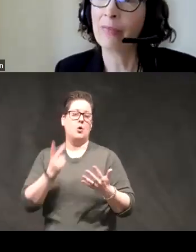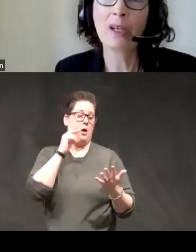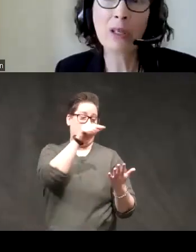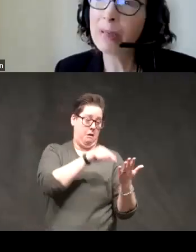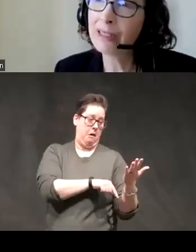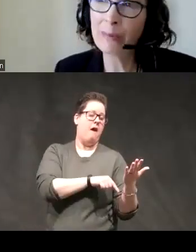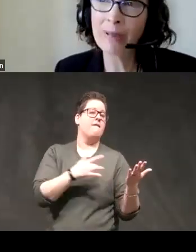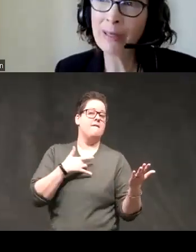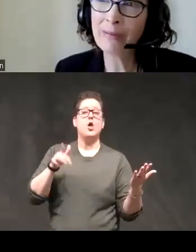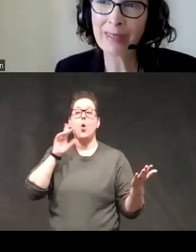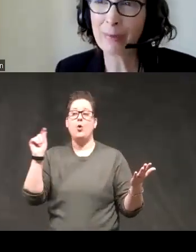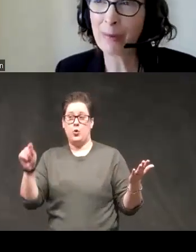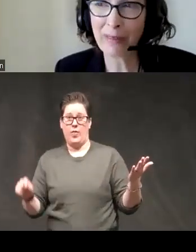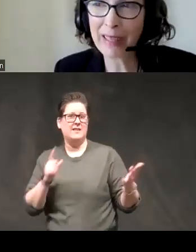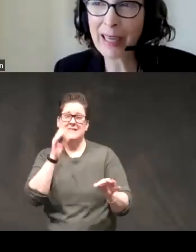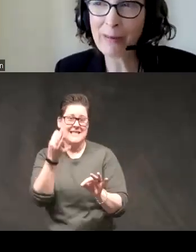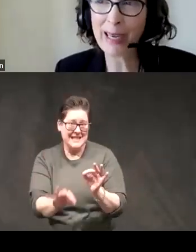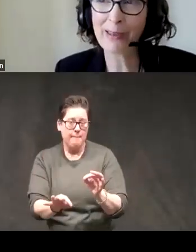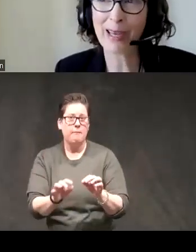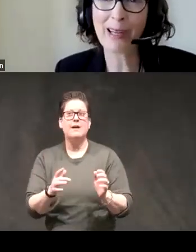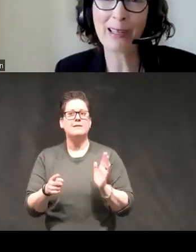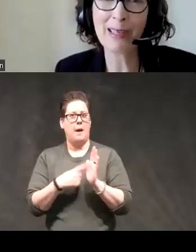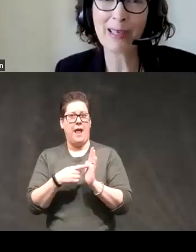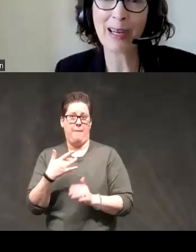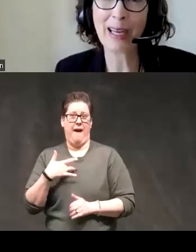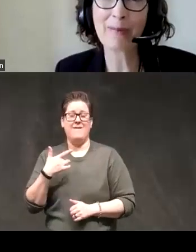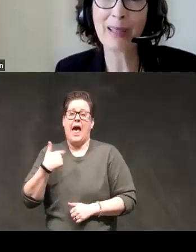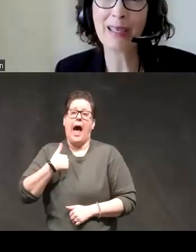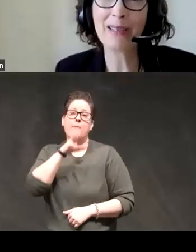couldn't be simpler sometimes I feel like a radio psychologist talking about this